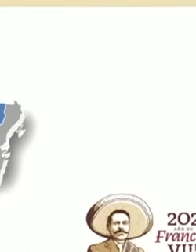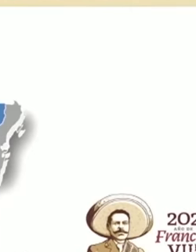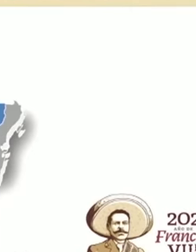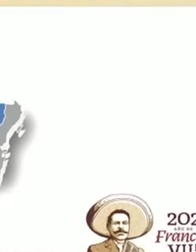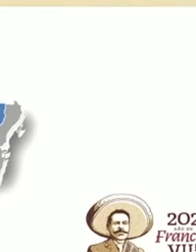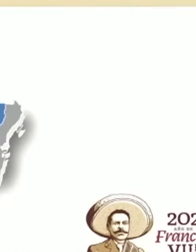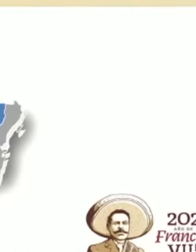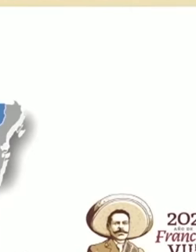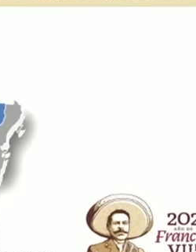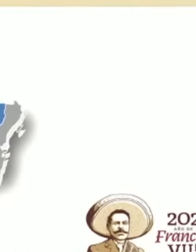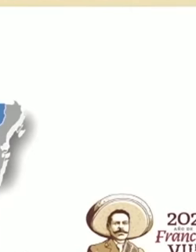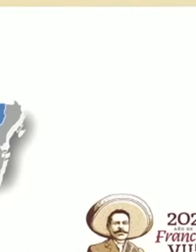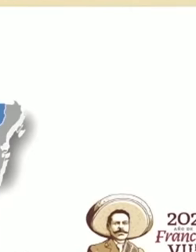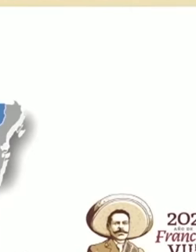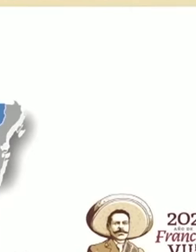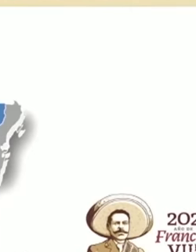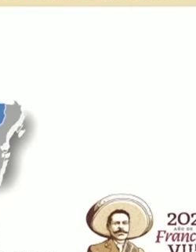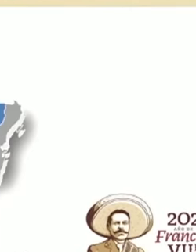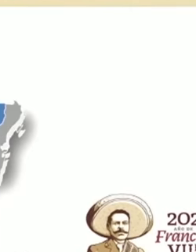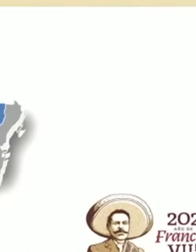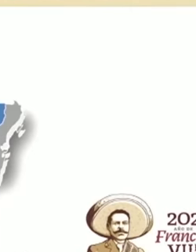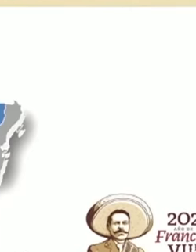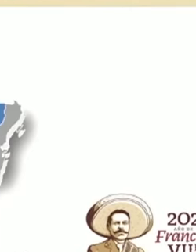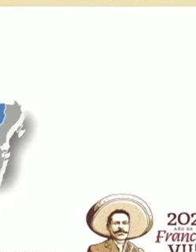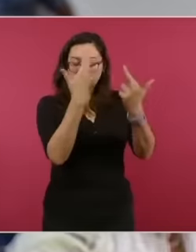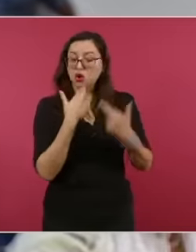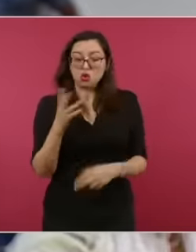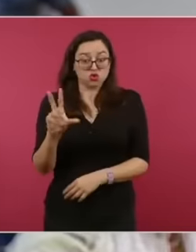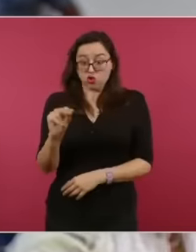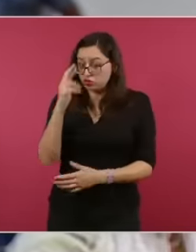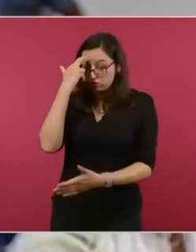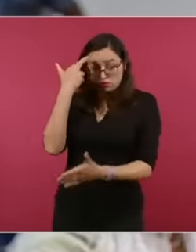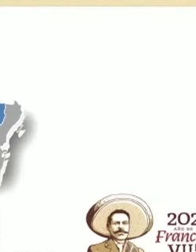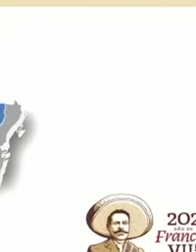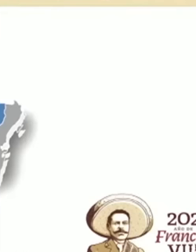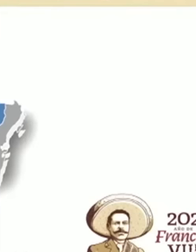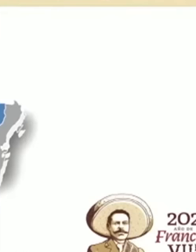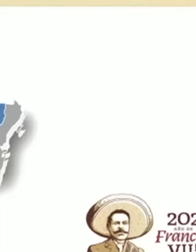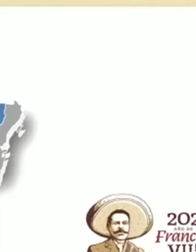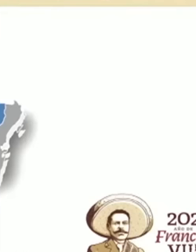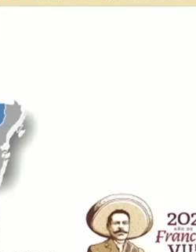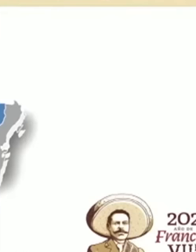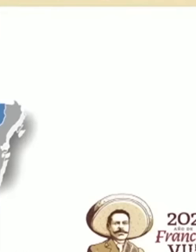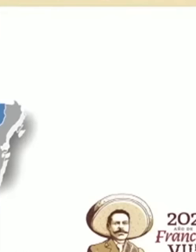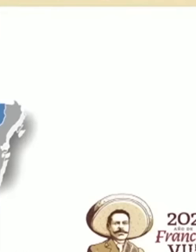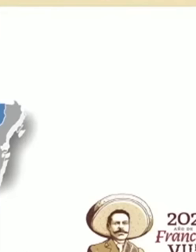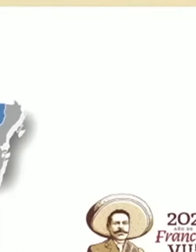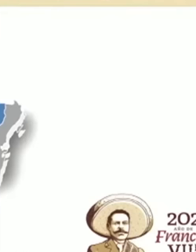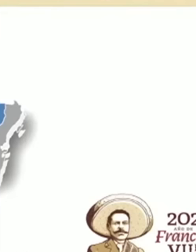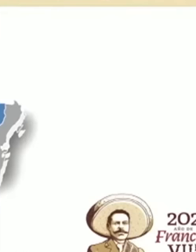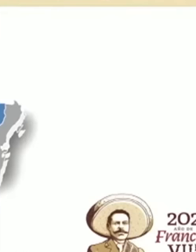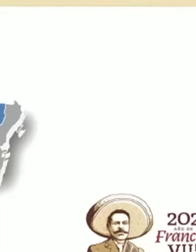here to